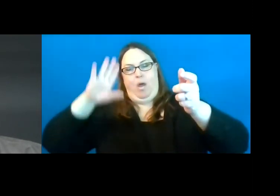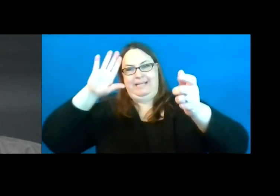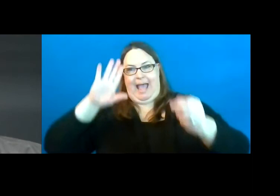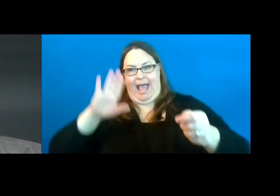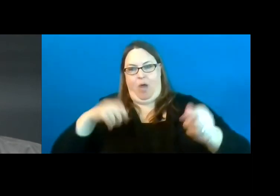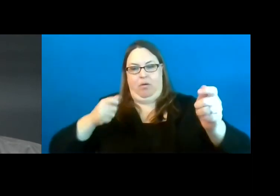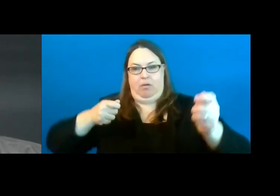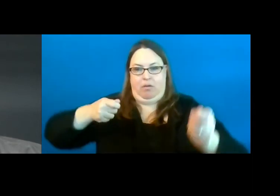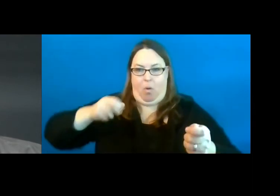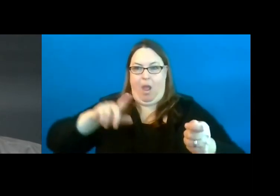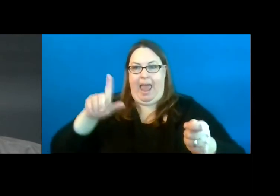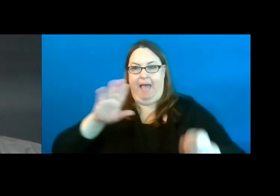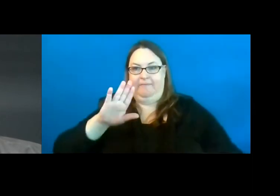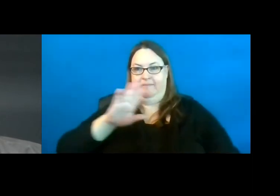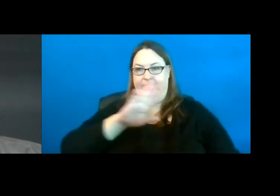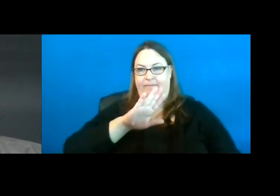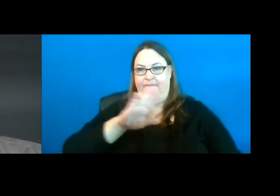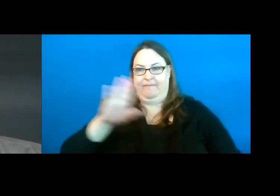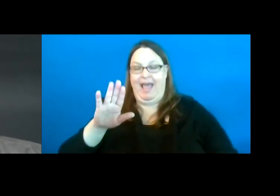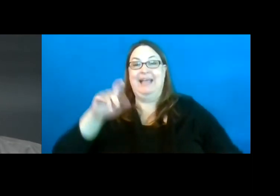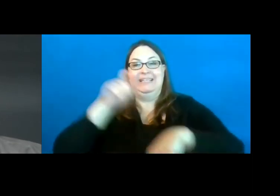then if it’s time to shoot, he just squeezes.